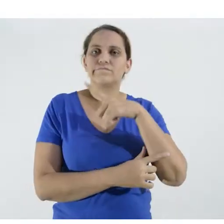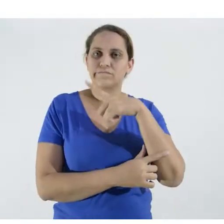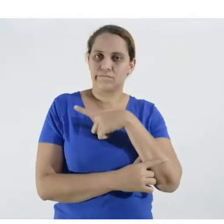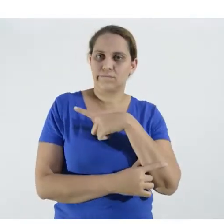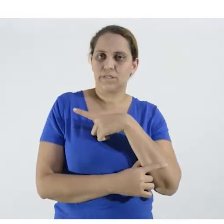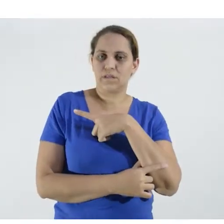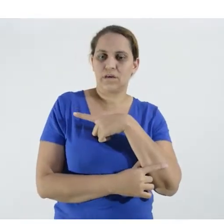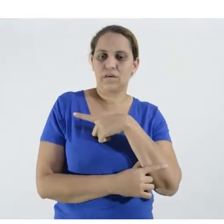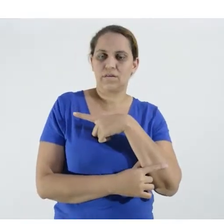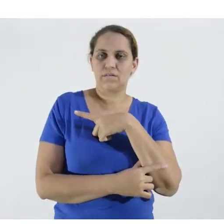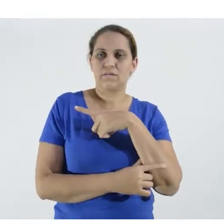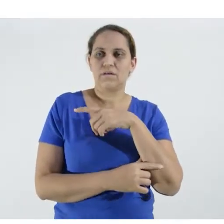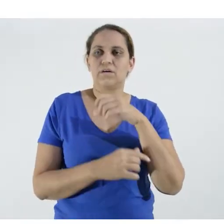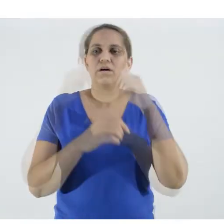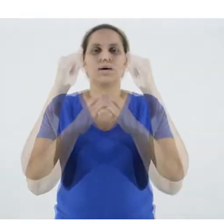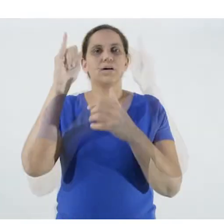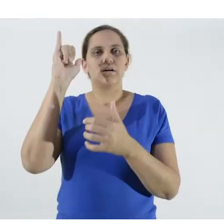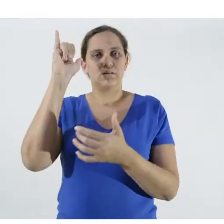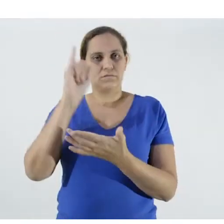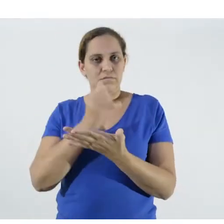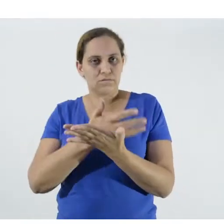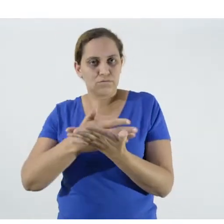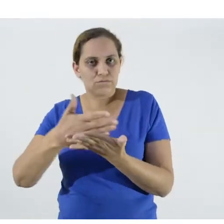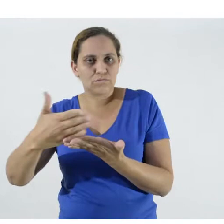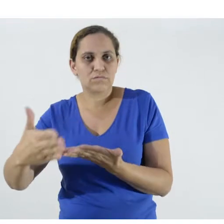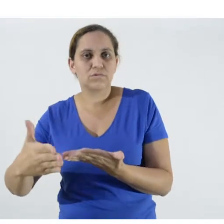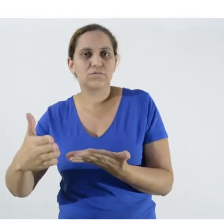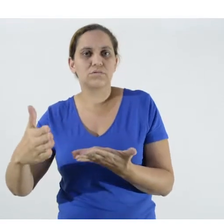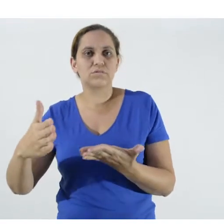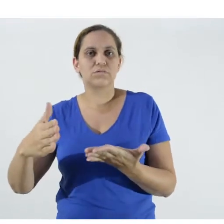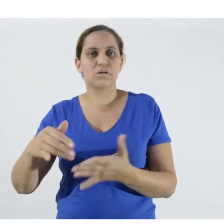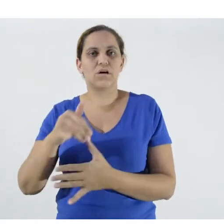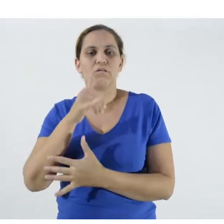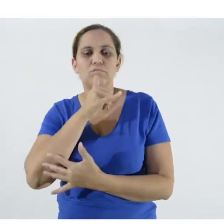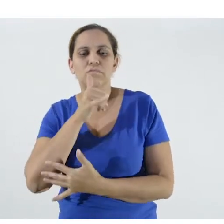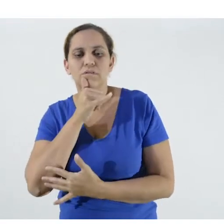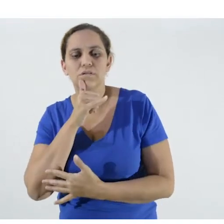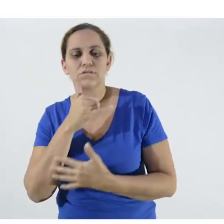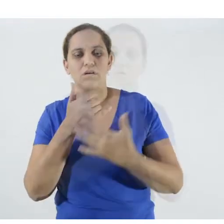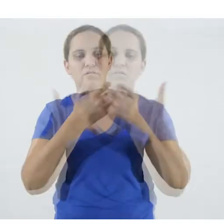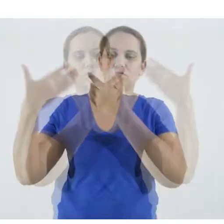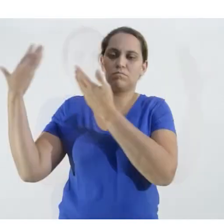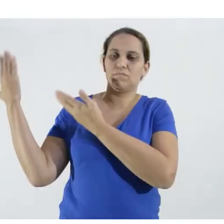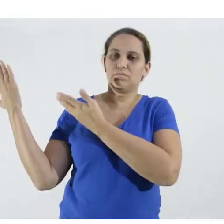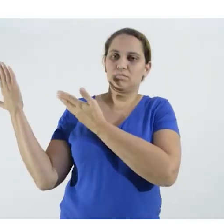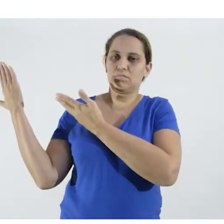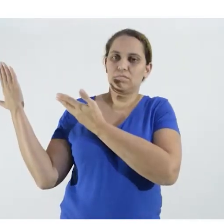on what they’re going to see, followed by a